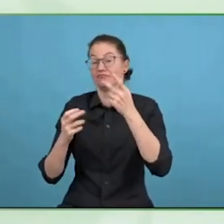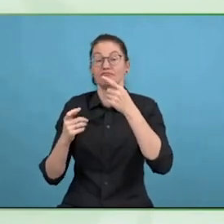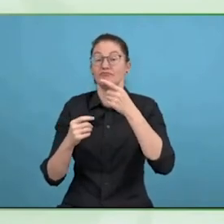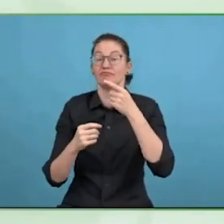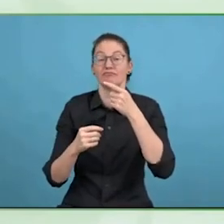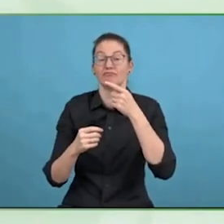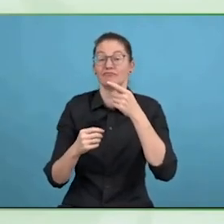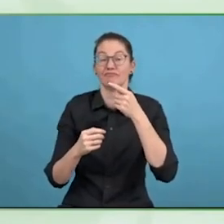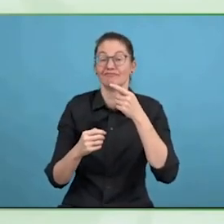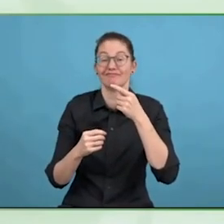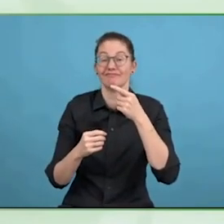Documentation. You're going to get a loan.